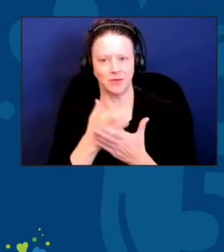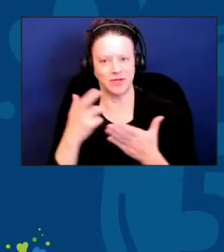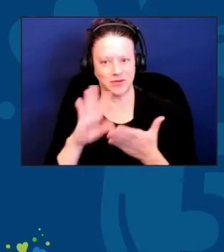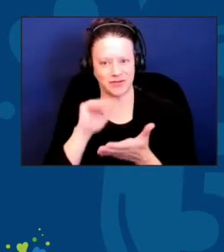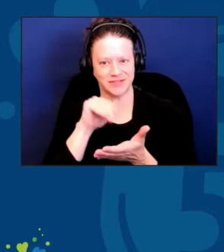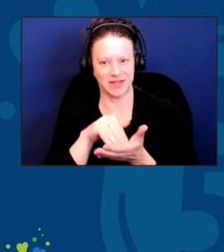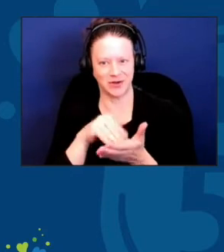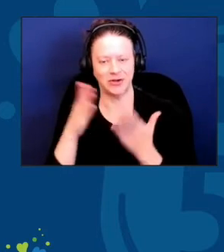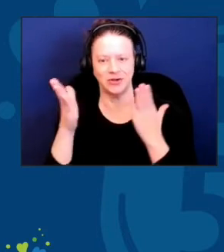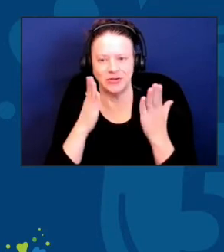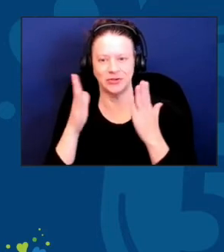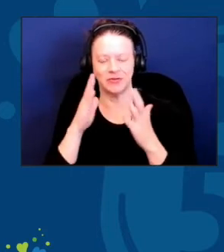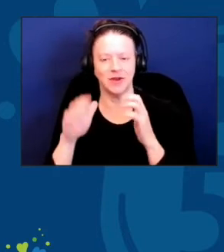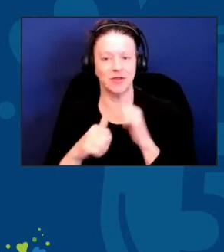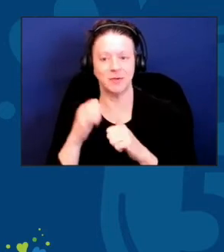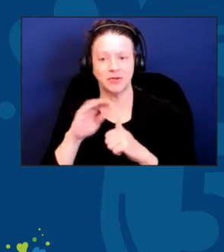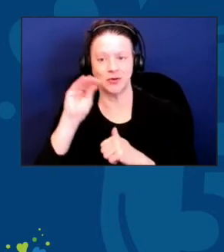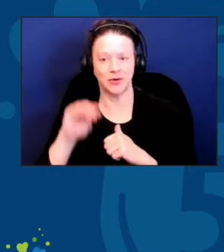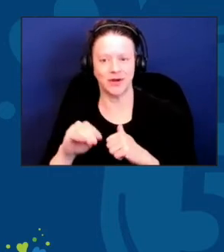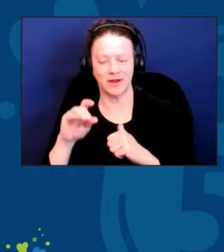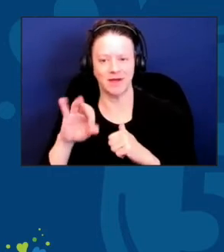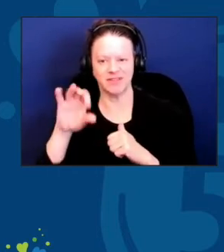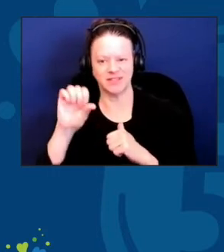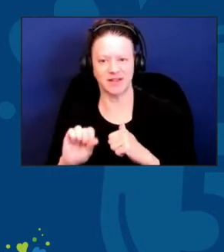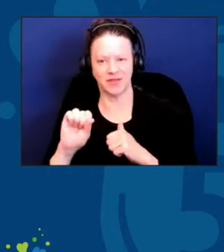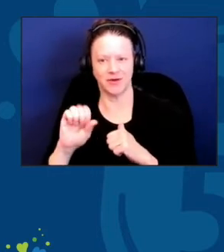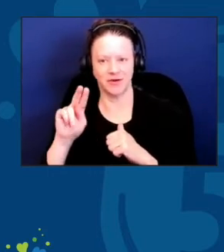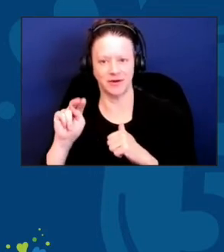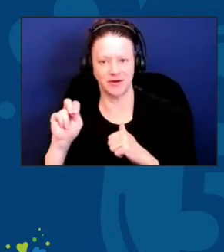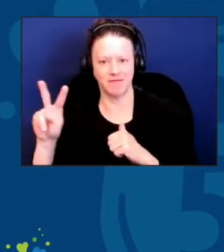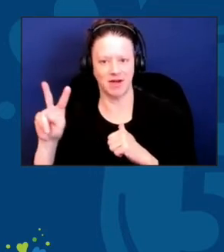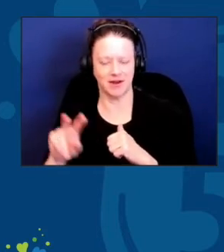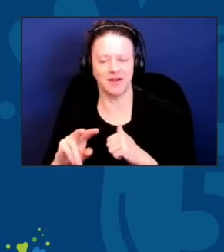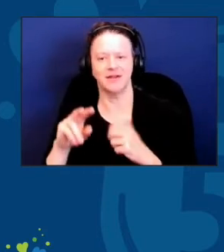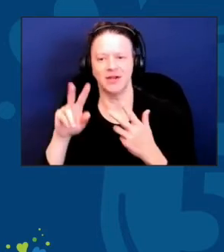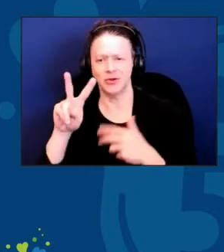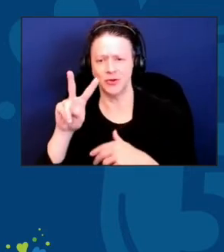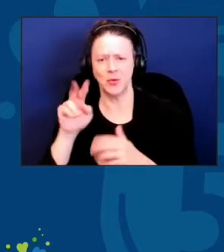the majority of Southern Nevada's 2 million residents.